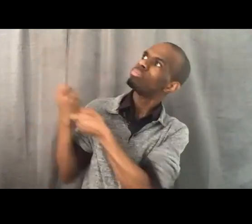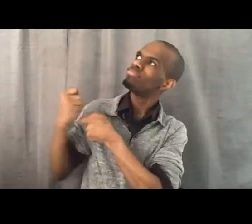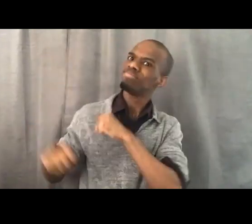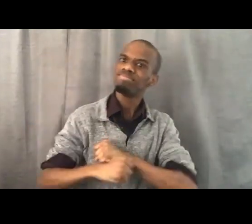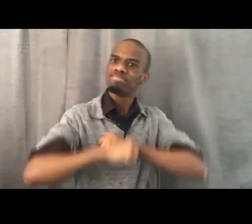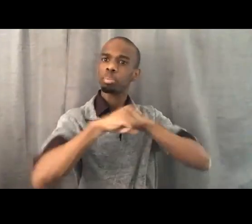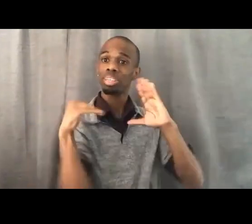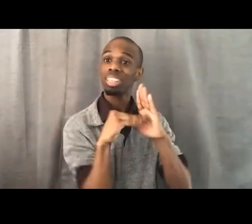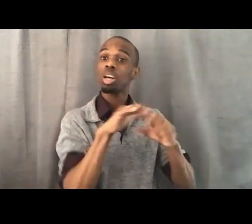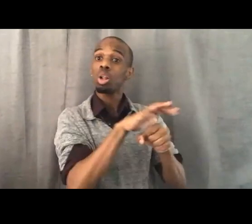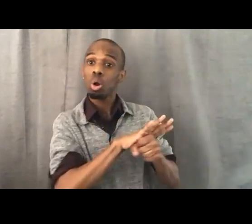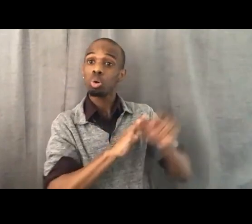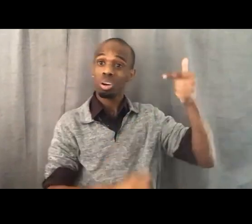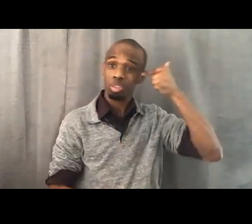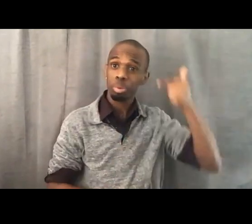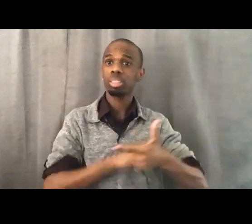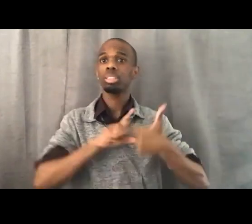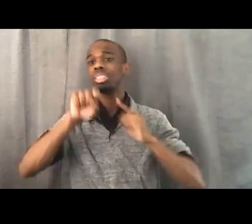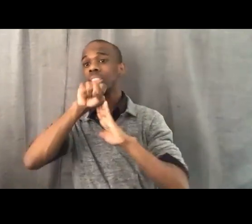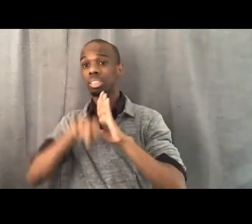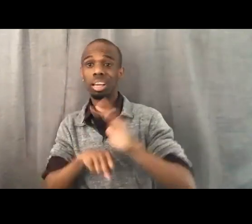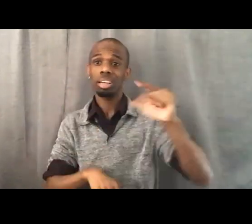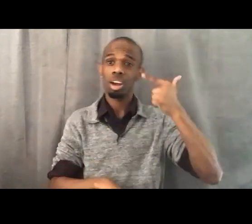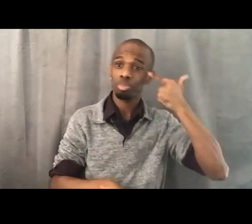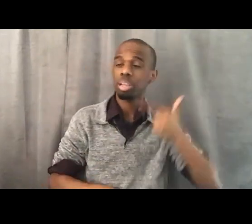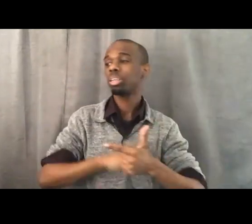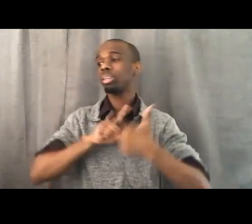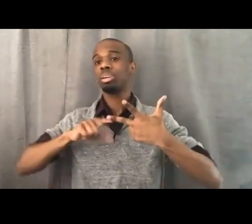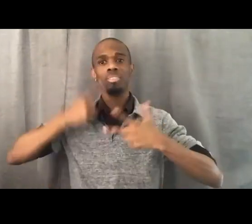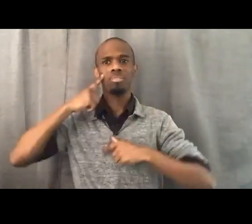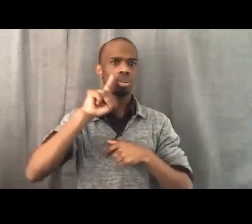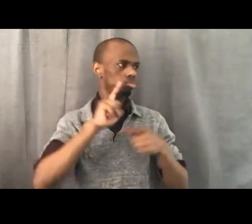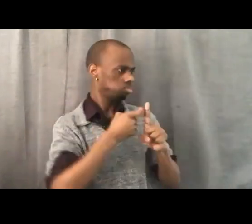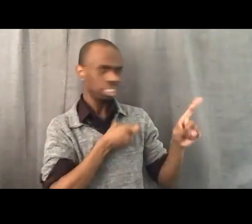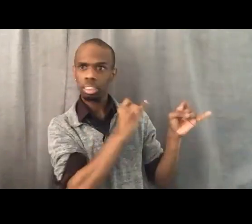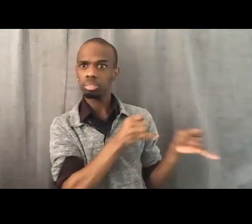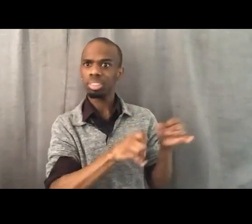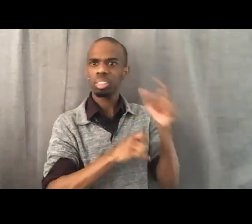from individual racists. We want them to protect our civil rights.